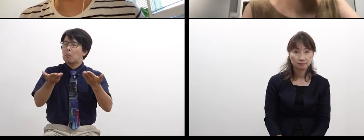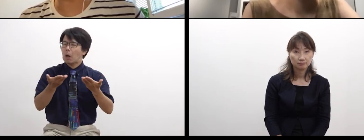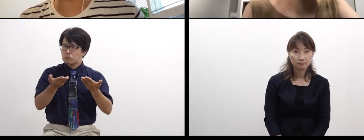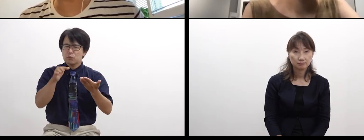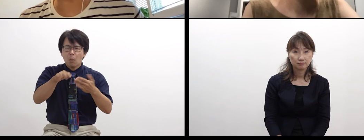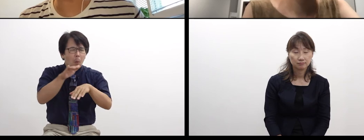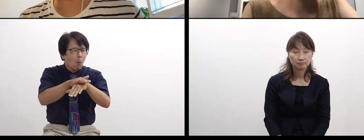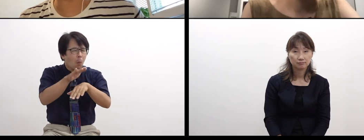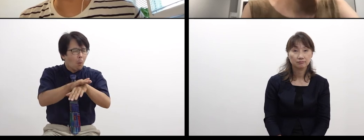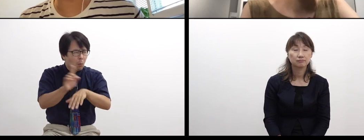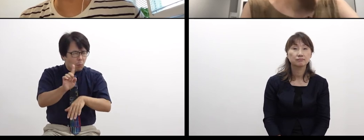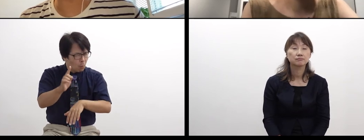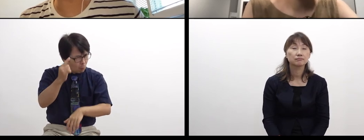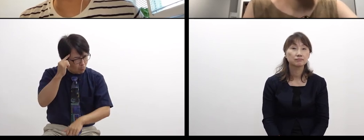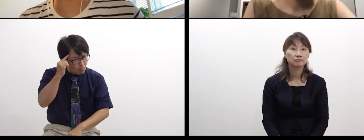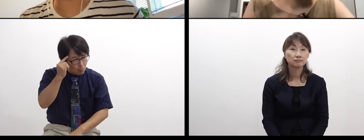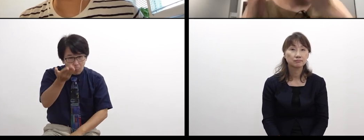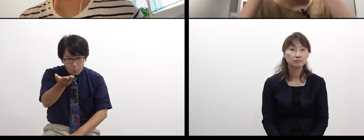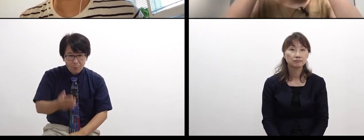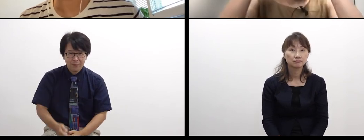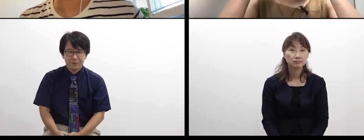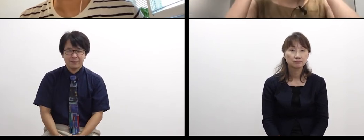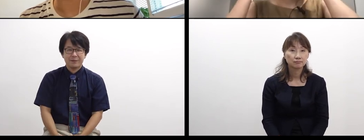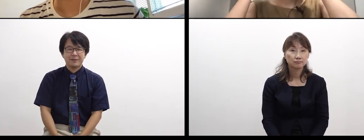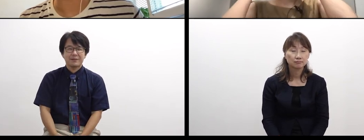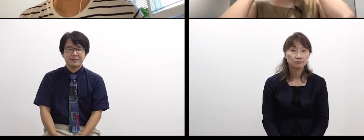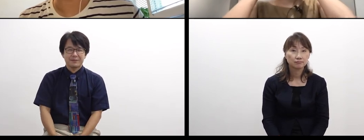by archiving or recording it? WADA: Thank you.